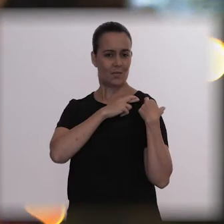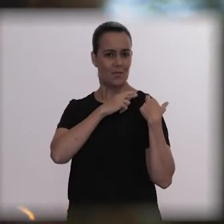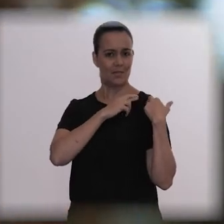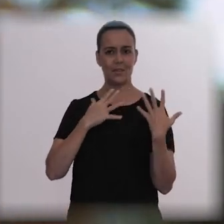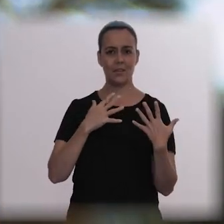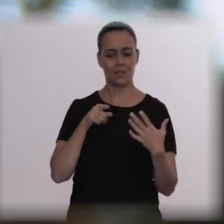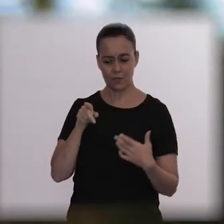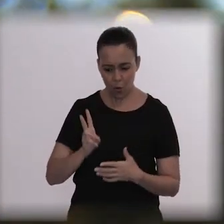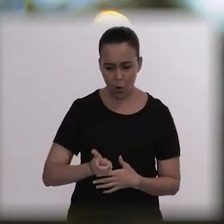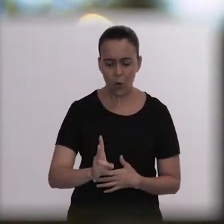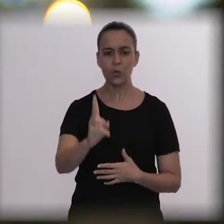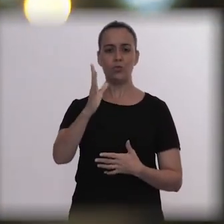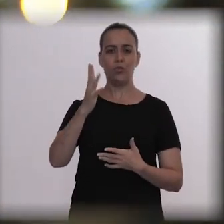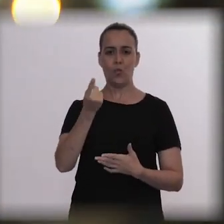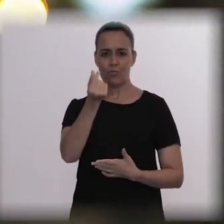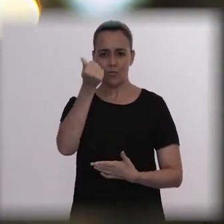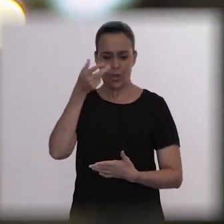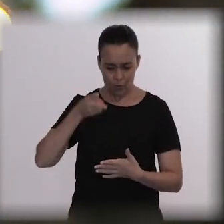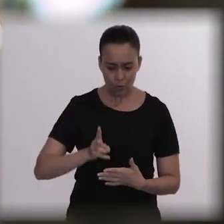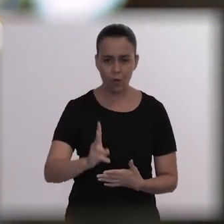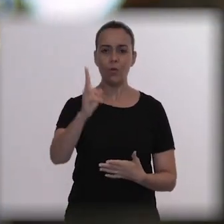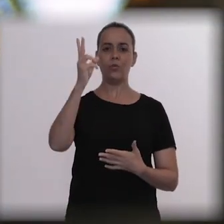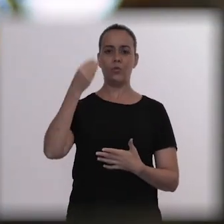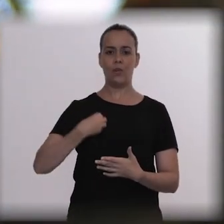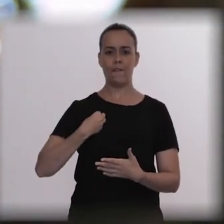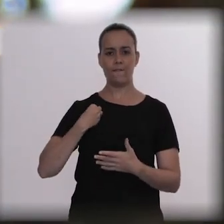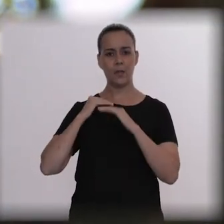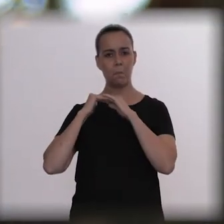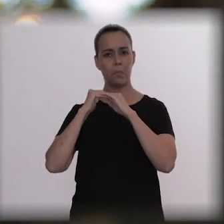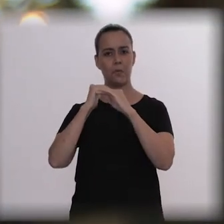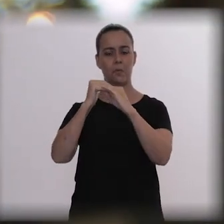because after all they already have everything. And it turns into...